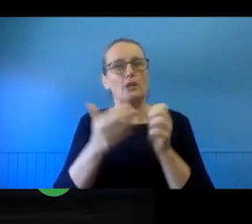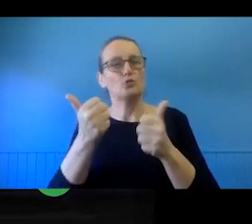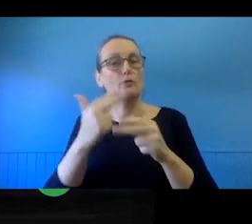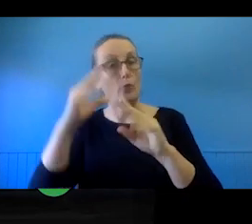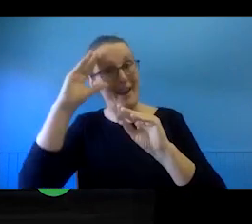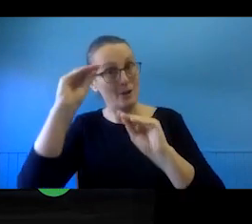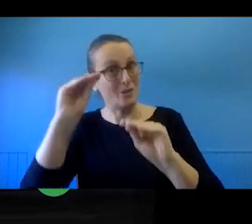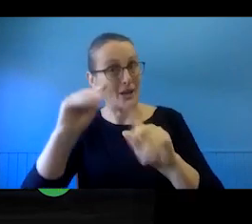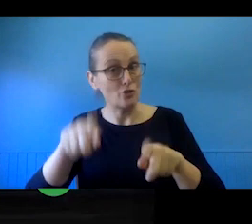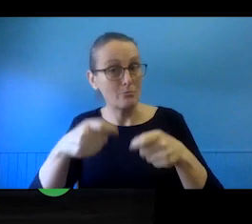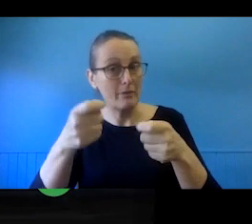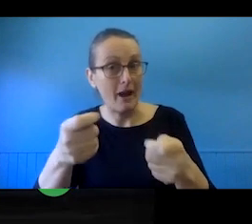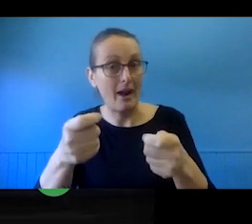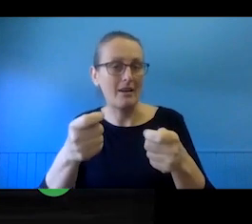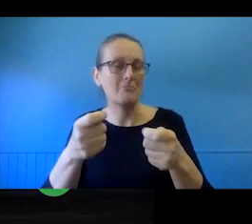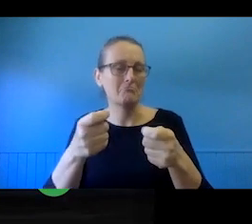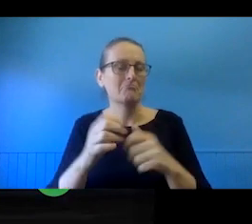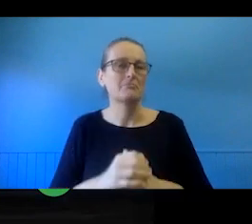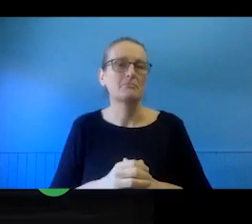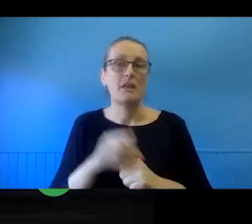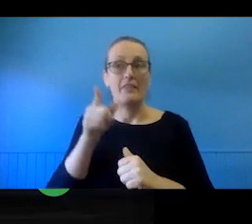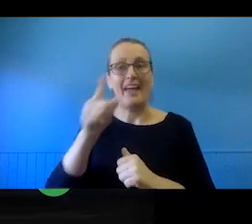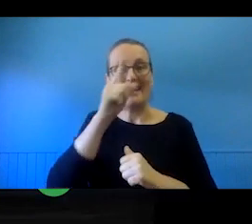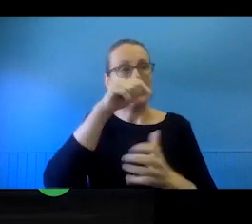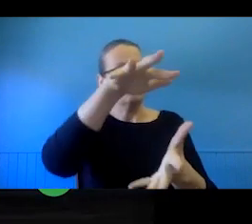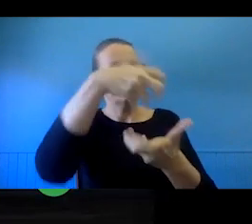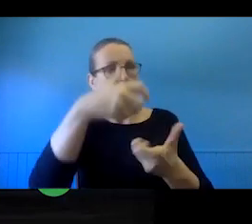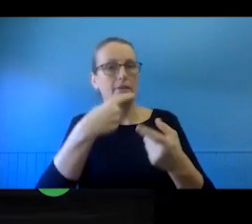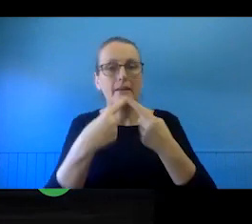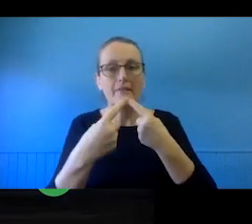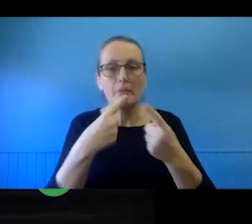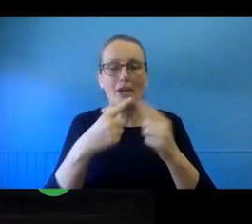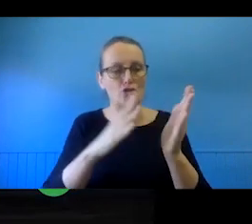and similar sorts of organisations access to material on more useful